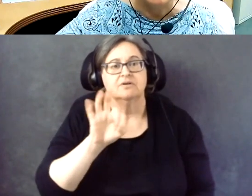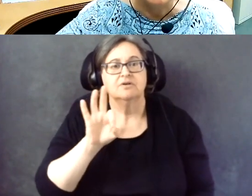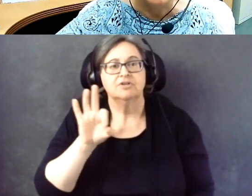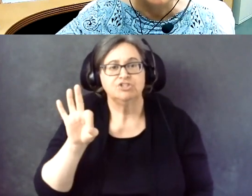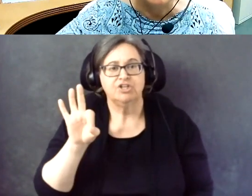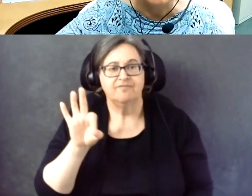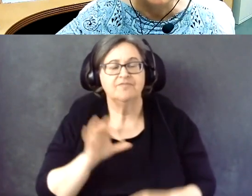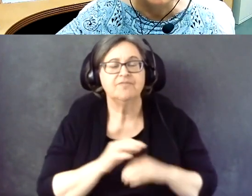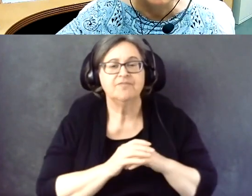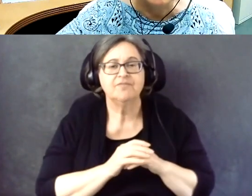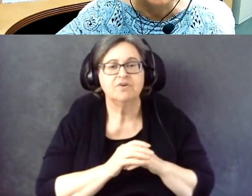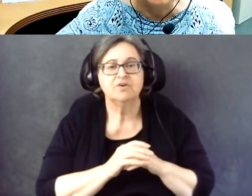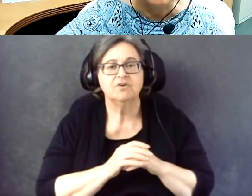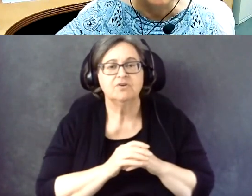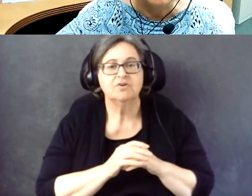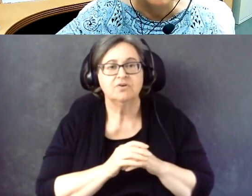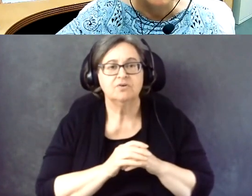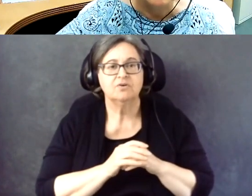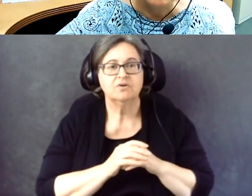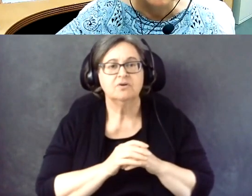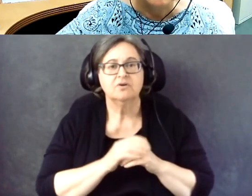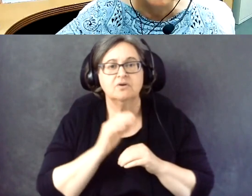out the ballot. It's important to note and to add into the detail of that, too.